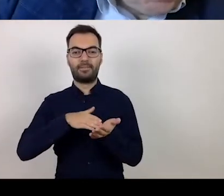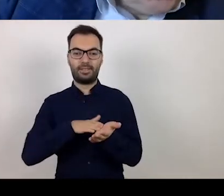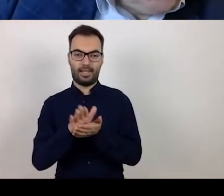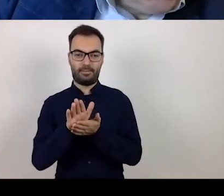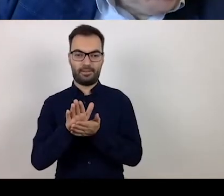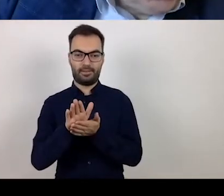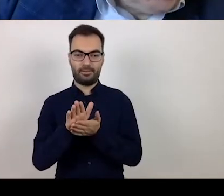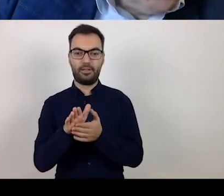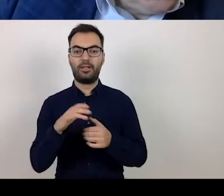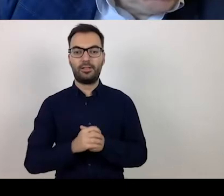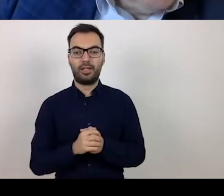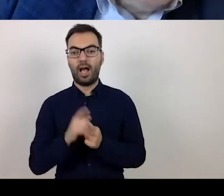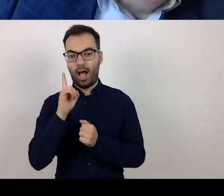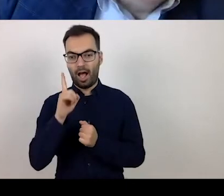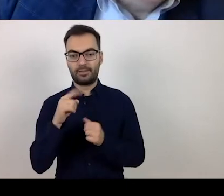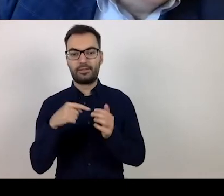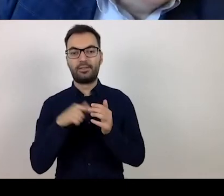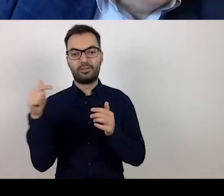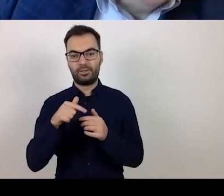but at the same time, it has to be emphasised